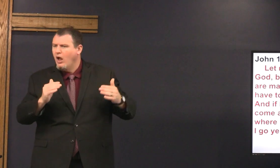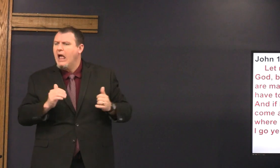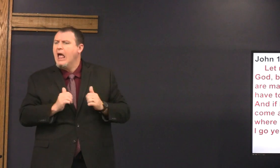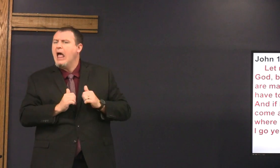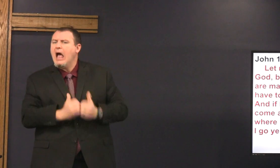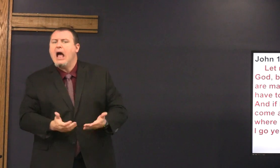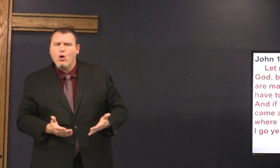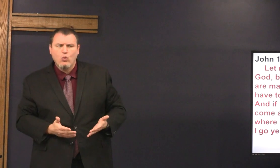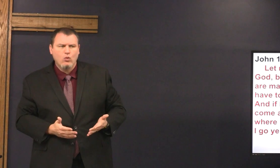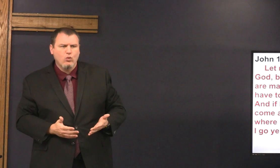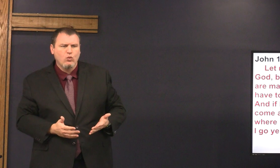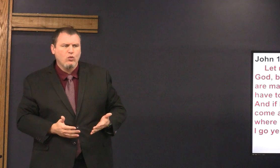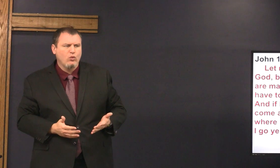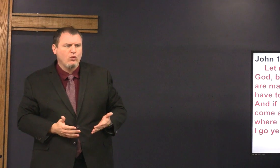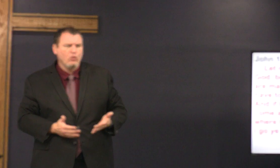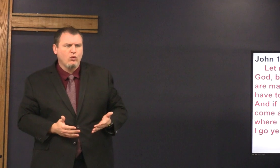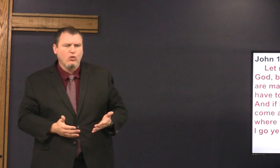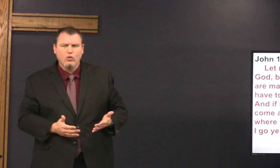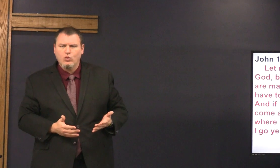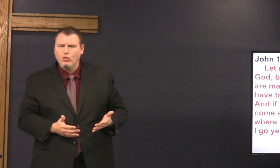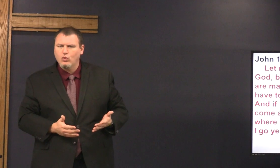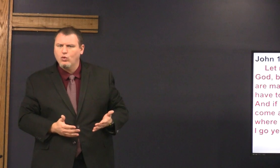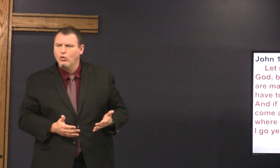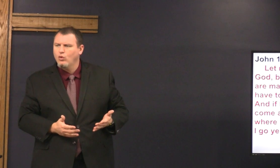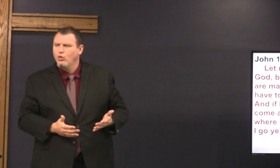where he's going to heaven how ah